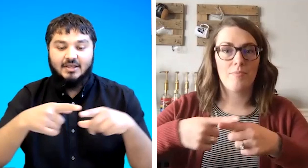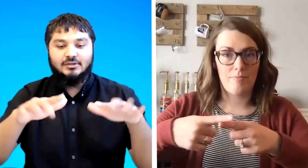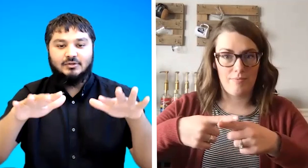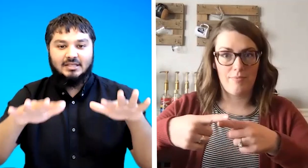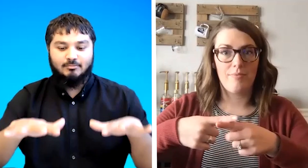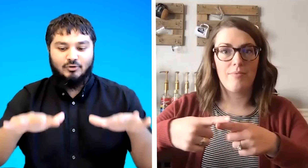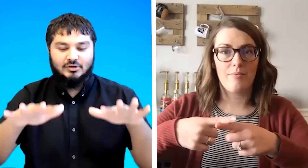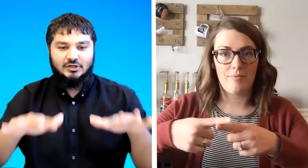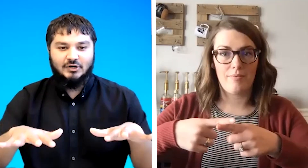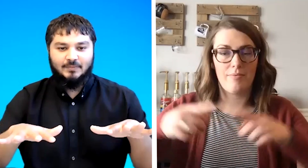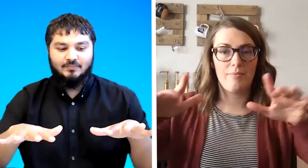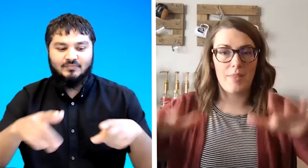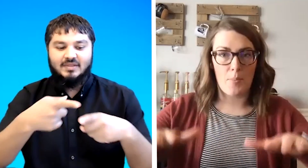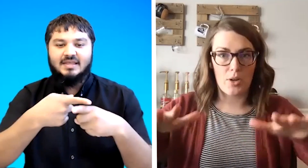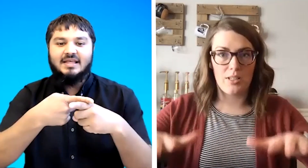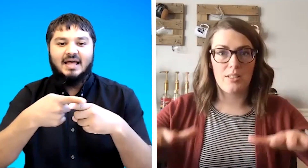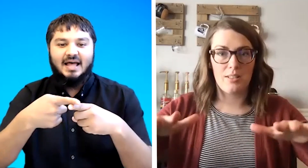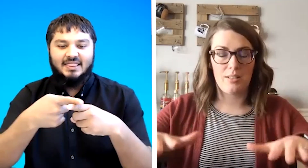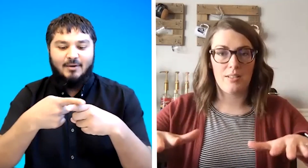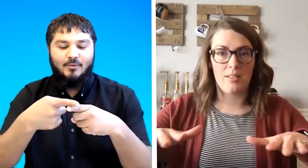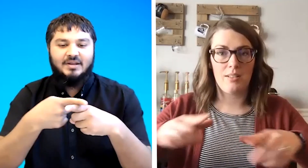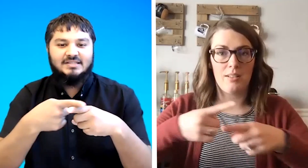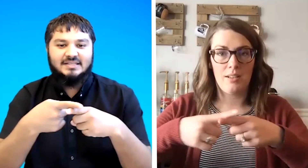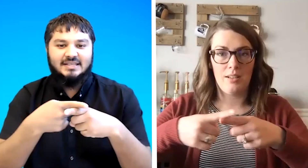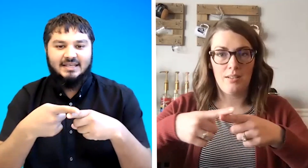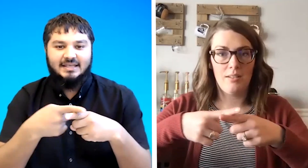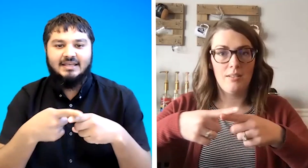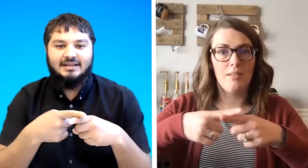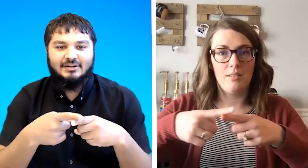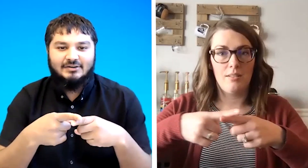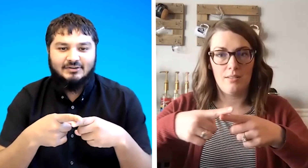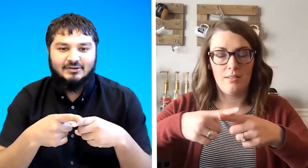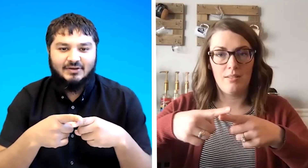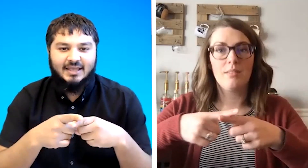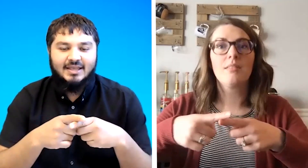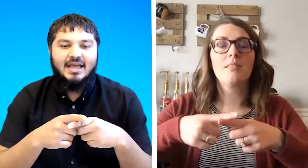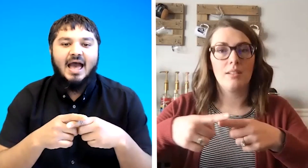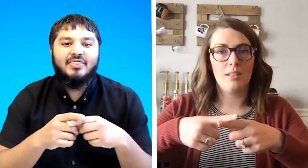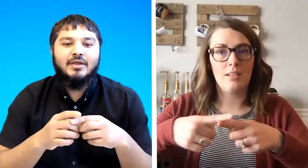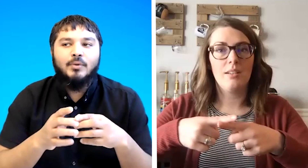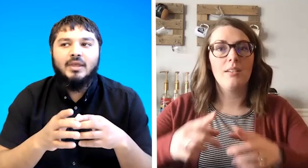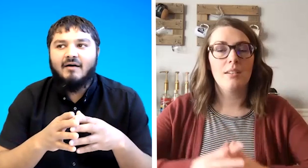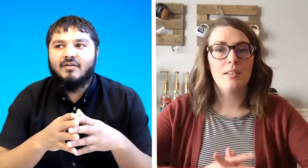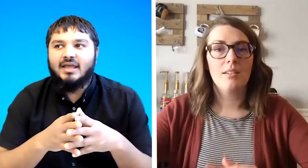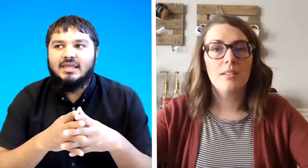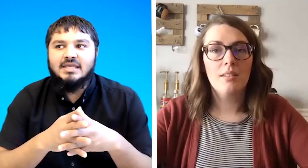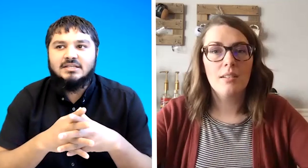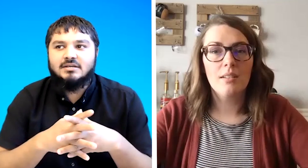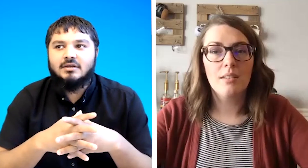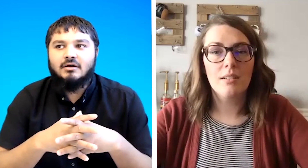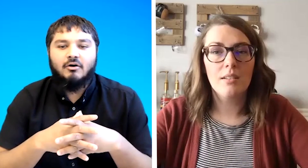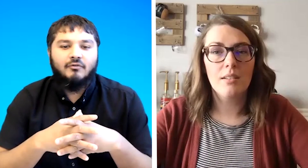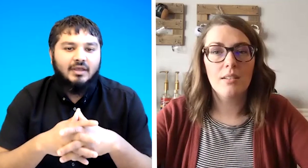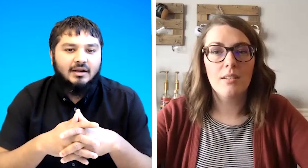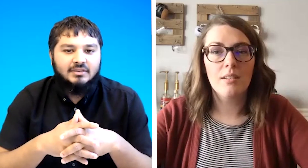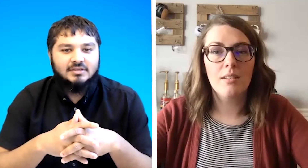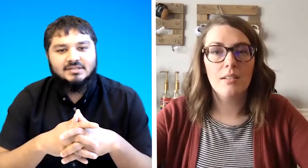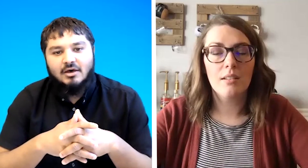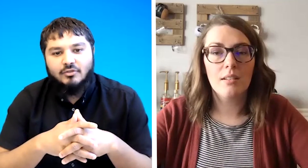so that's britain and that one is england okay and then we have like east of england the south of